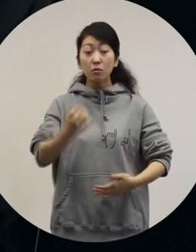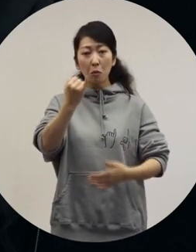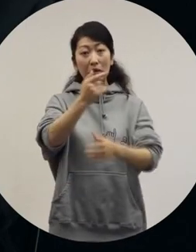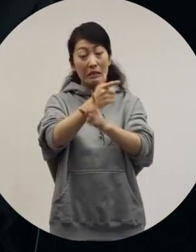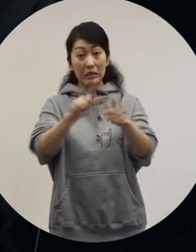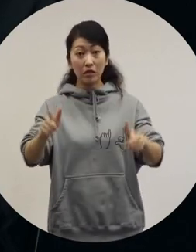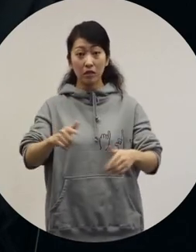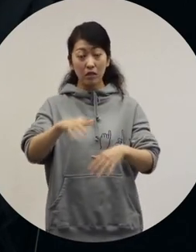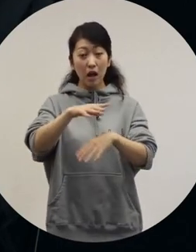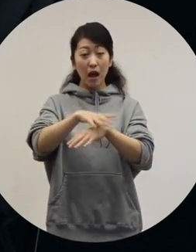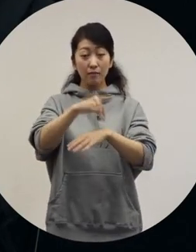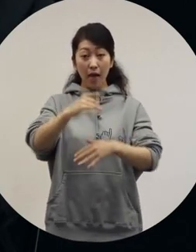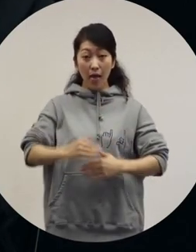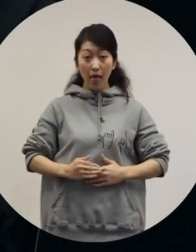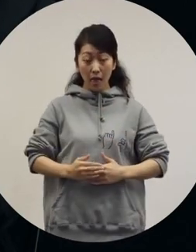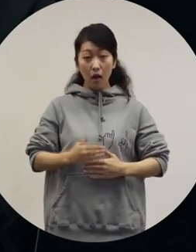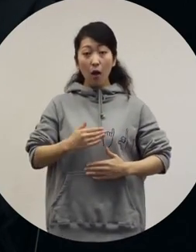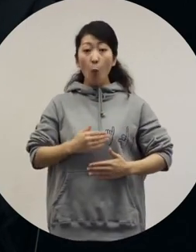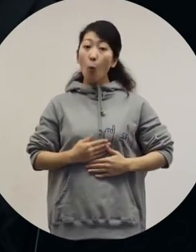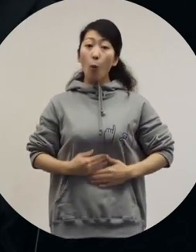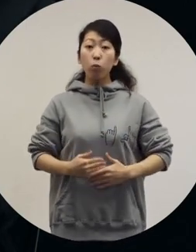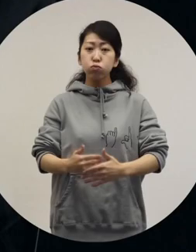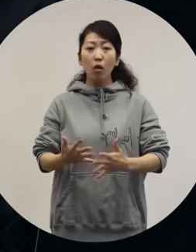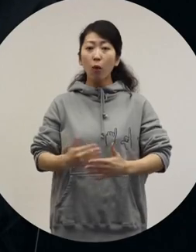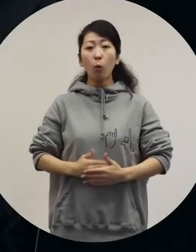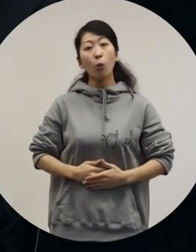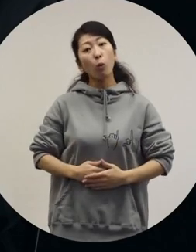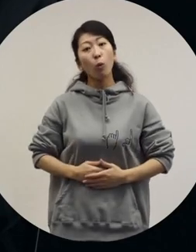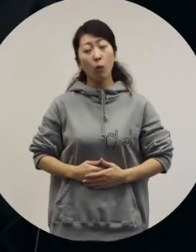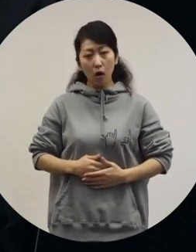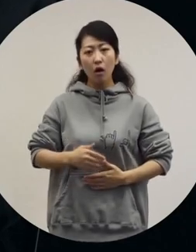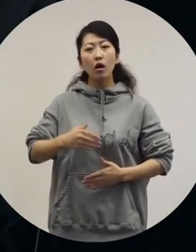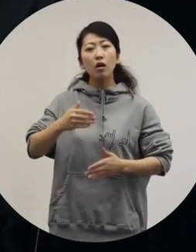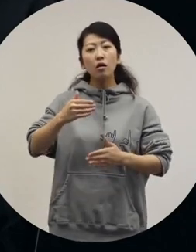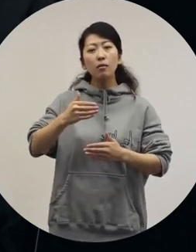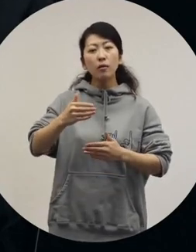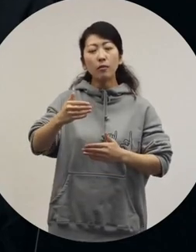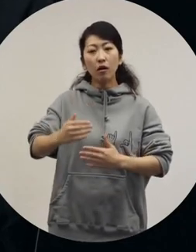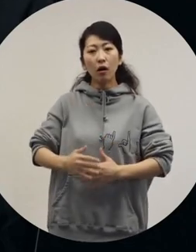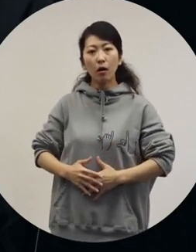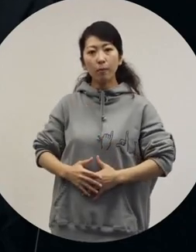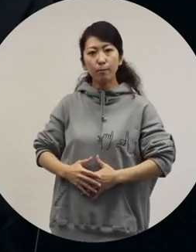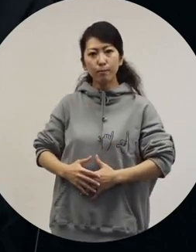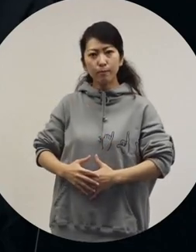In the early stages of pregnancy the bump is not showing, in the middle stages, the belly is getting bigger,